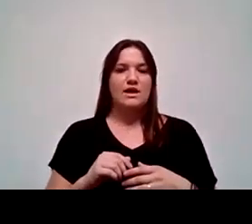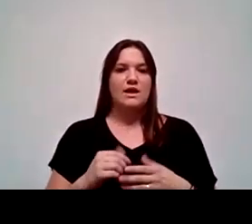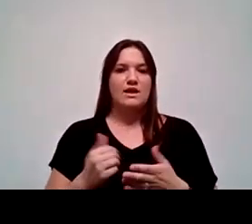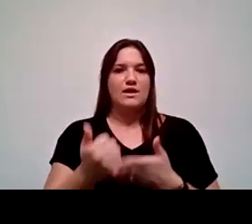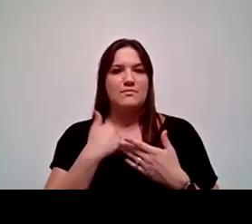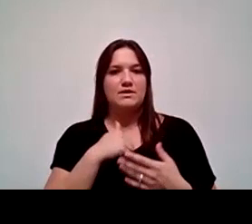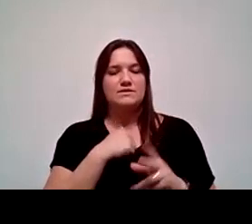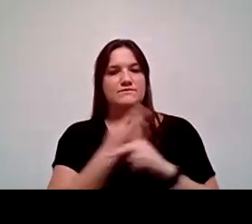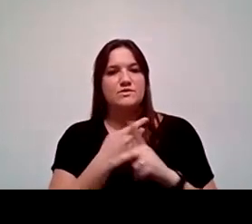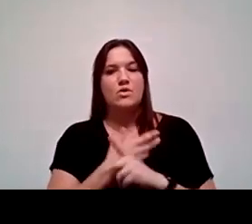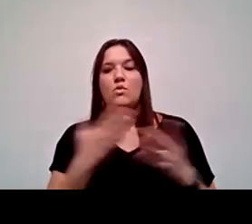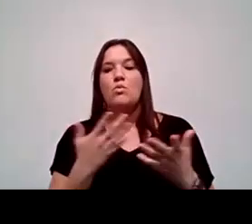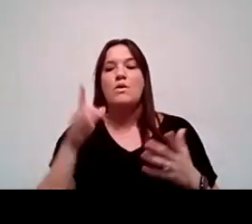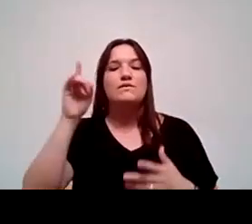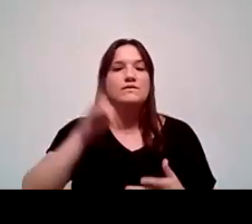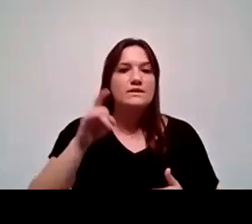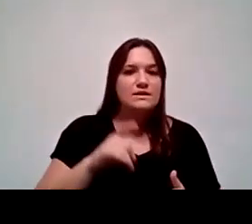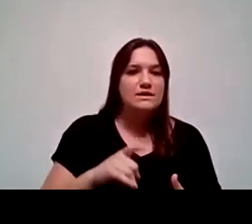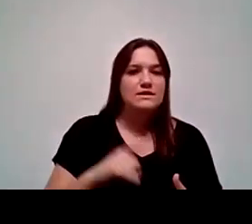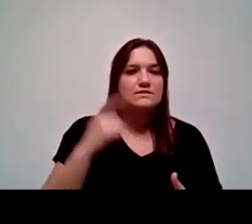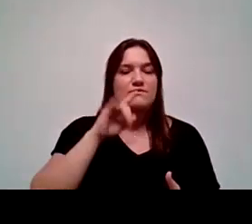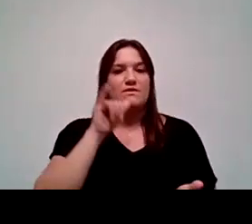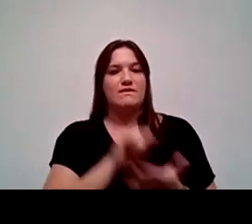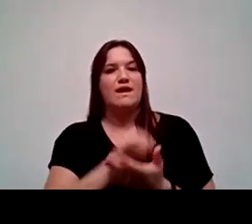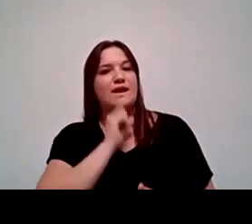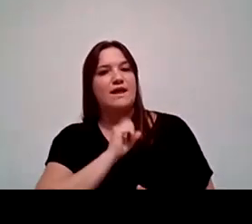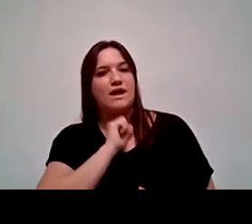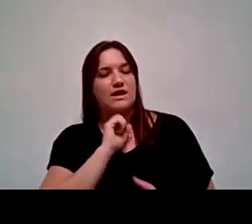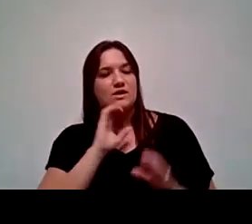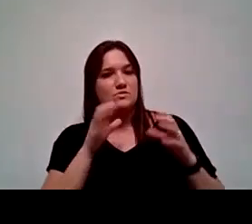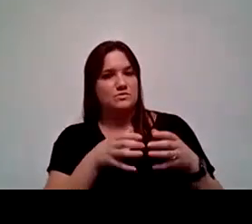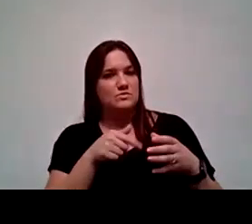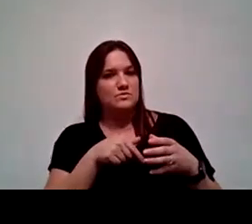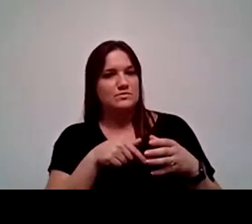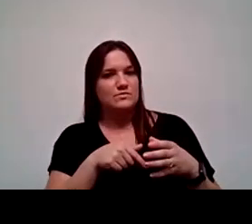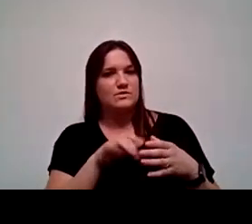to figure out what the needs are, especially for that age population. So that's very important. We're very excited